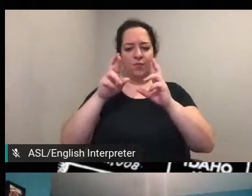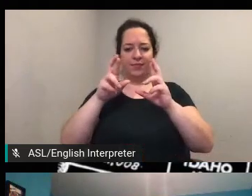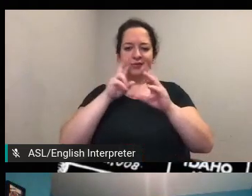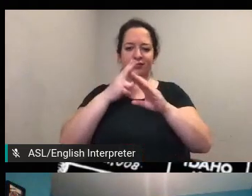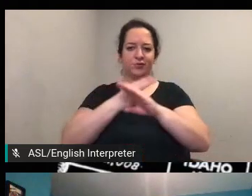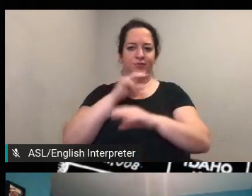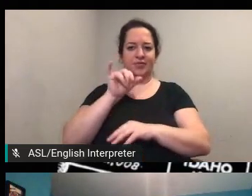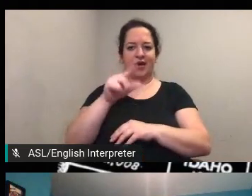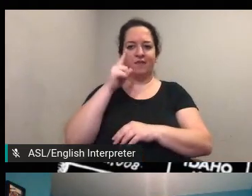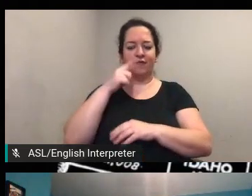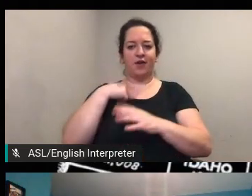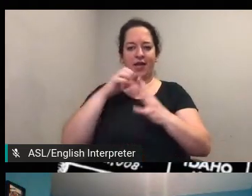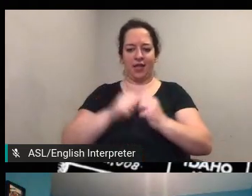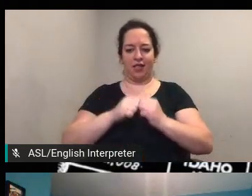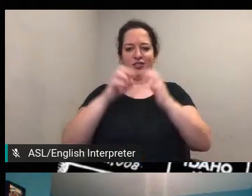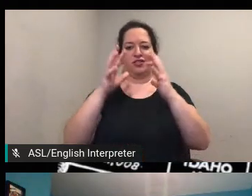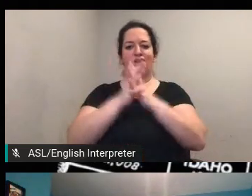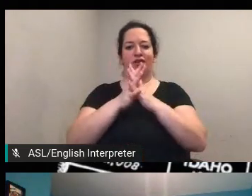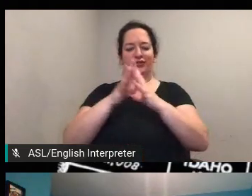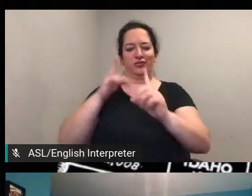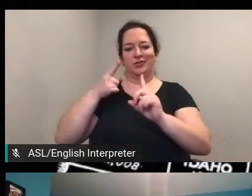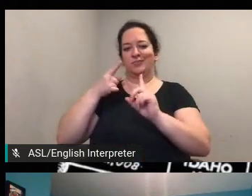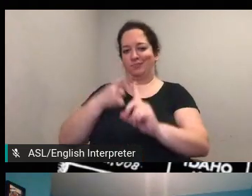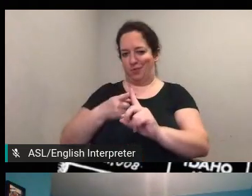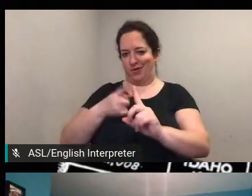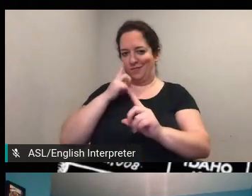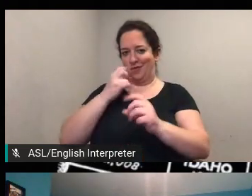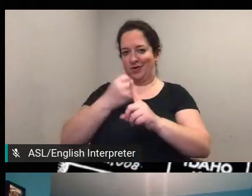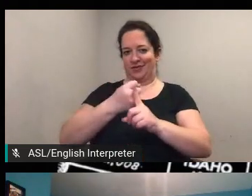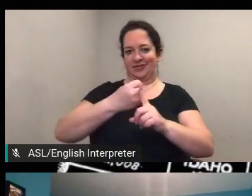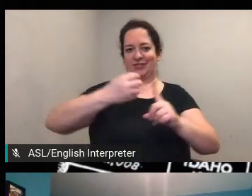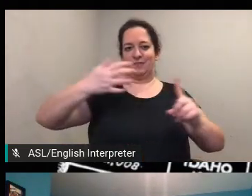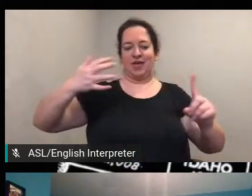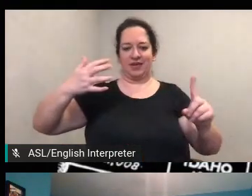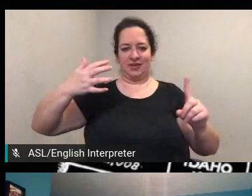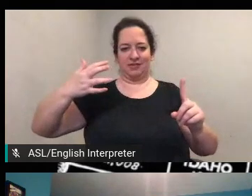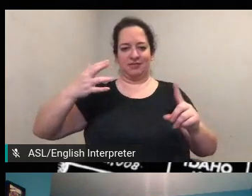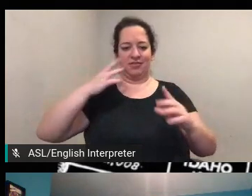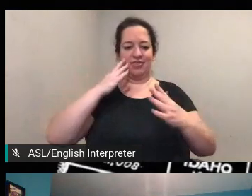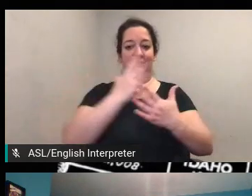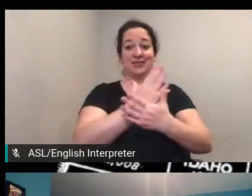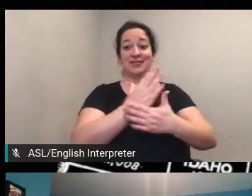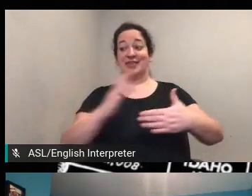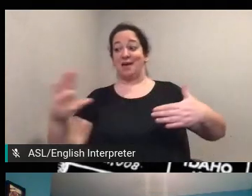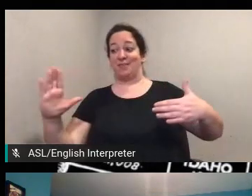uh for expanding the the depth and breadth of our math and so